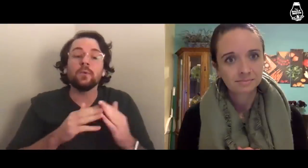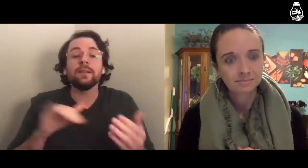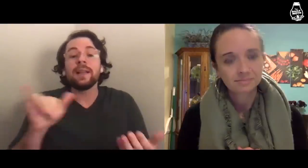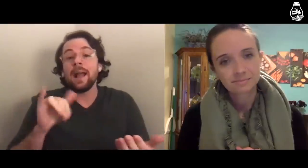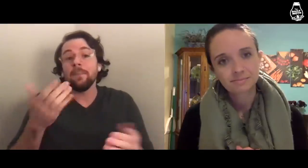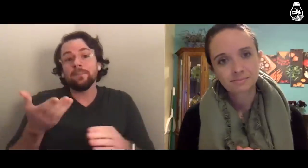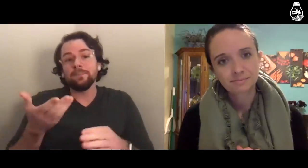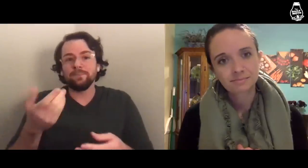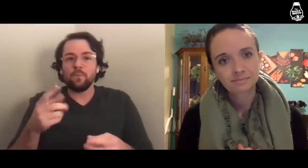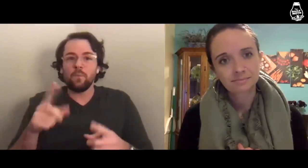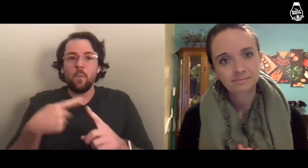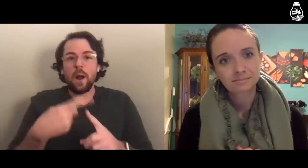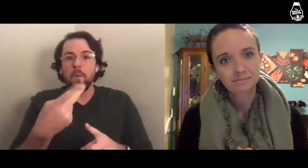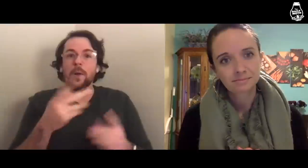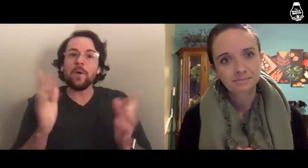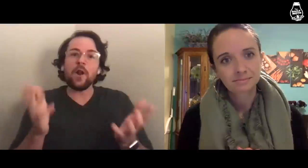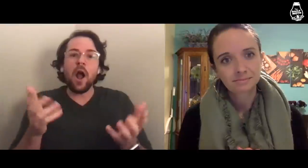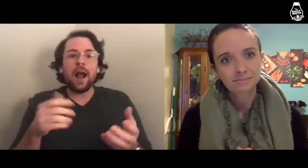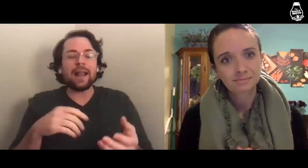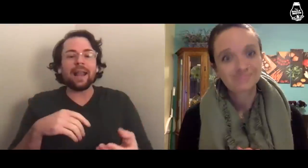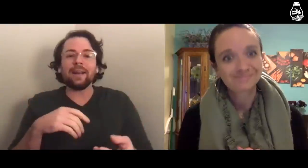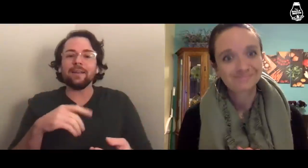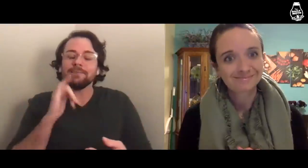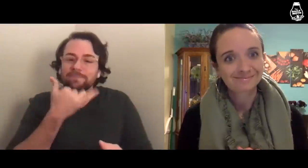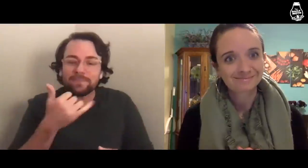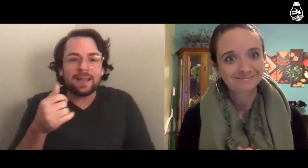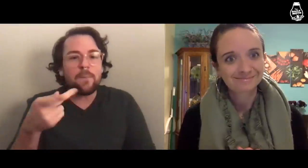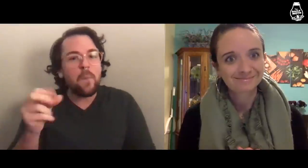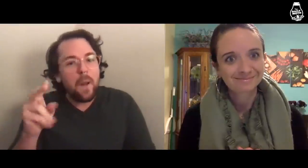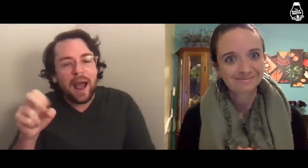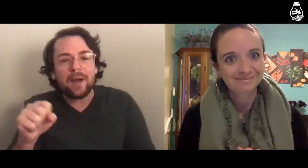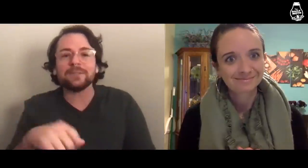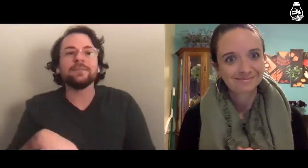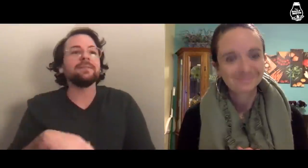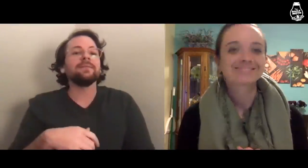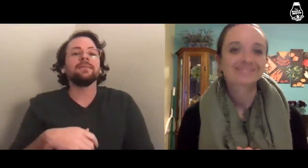Like when we were talking, I made a mistake with pronouns.